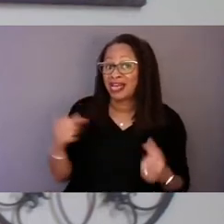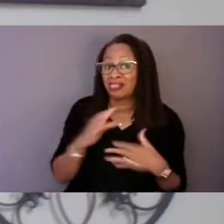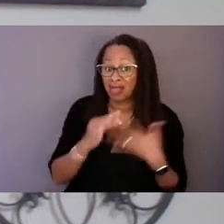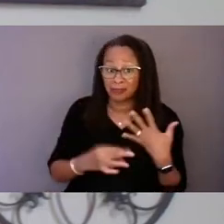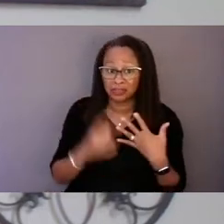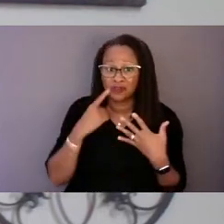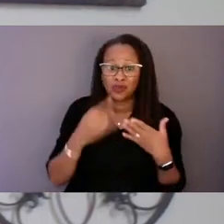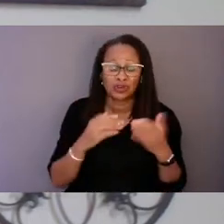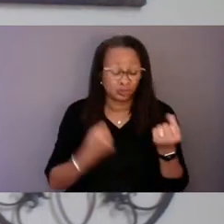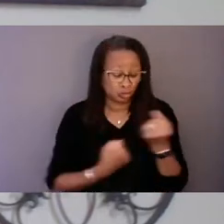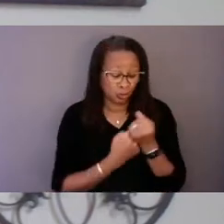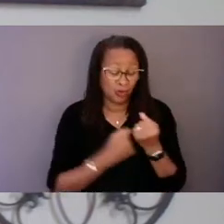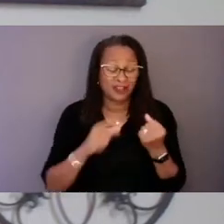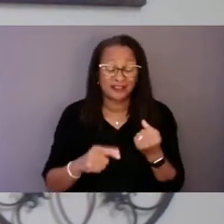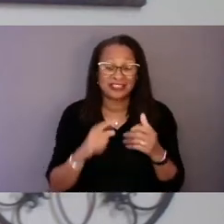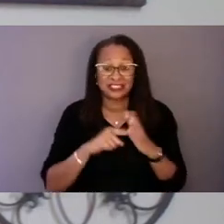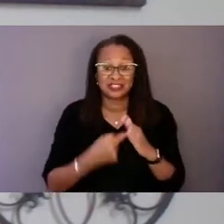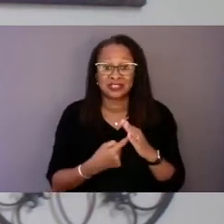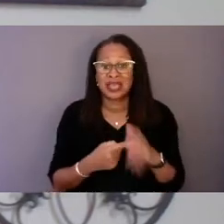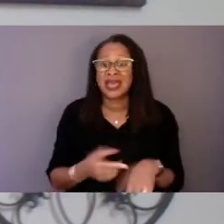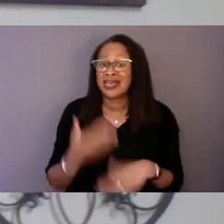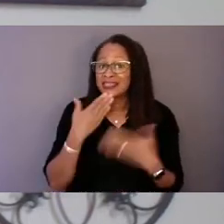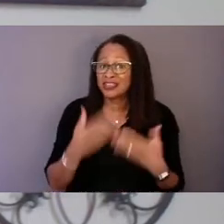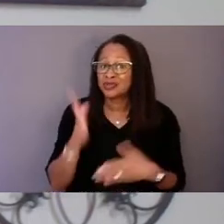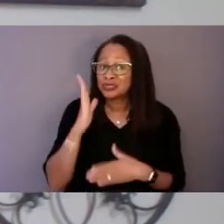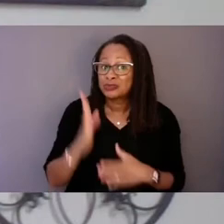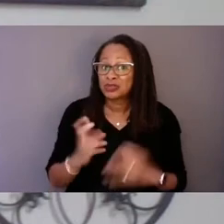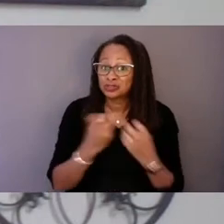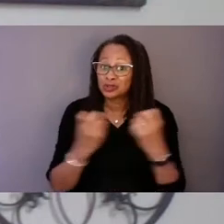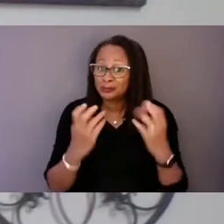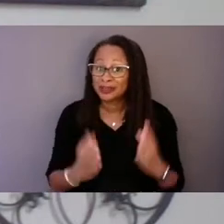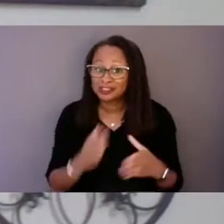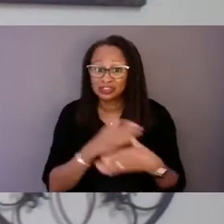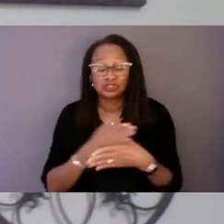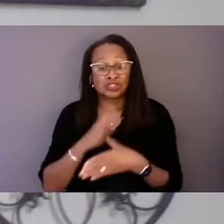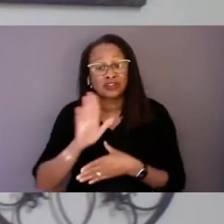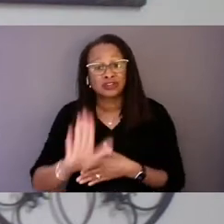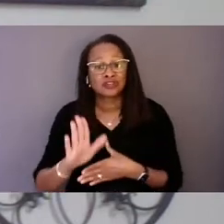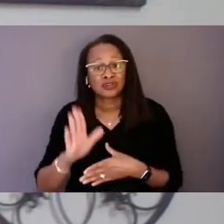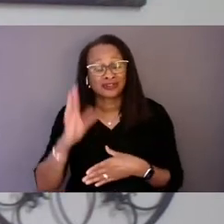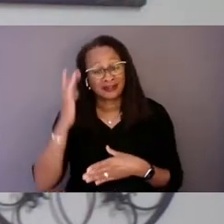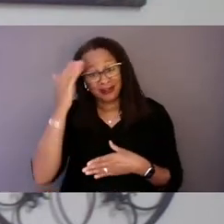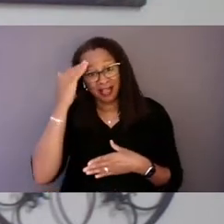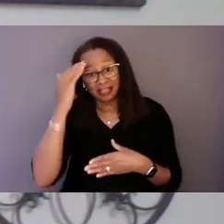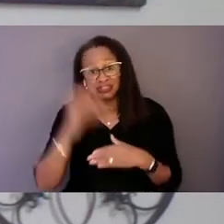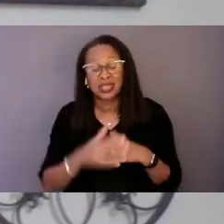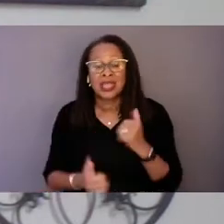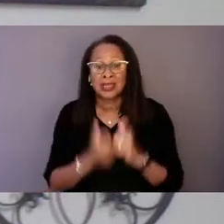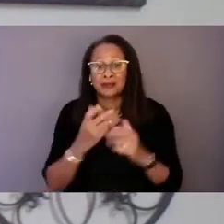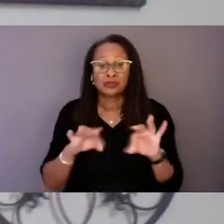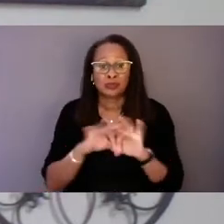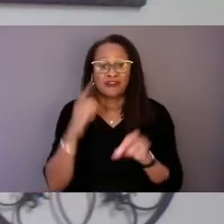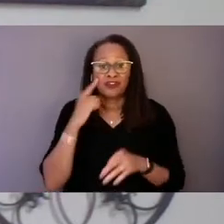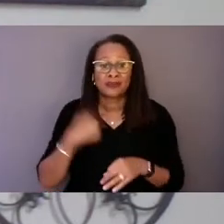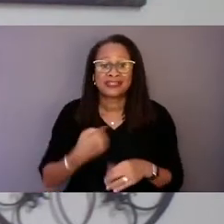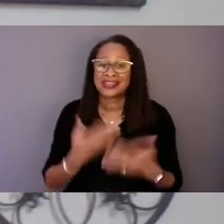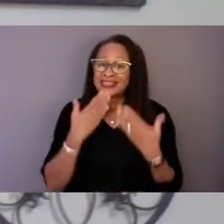Thank you to our speakers and panelists for sharing your knowledge and profound expertise with us and most importantly for me, thank you to our audience for choosing today